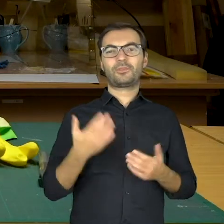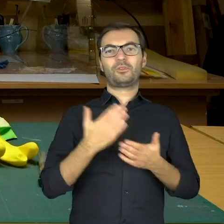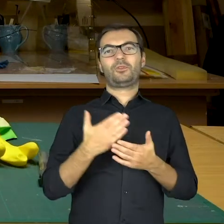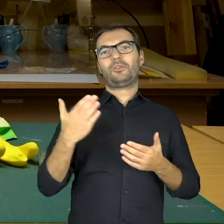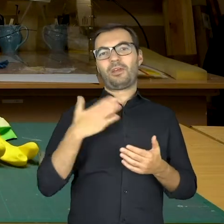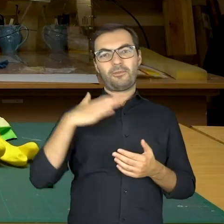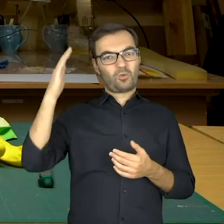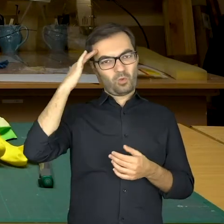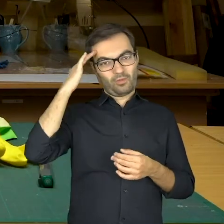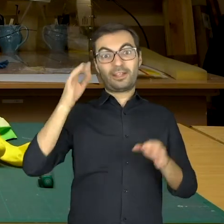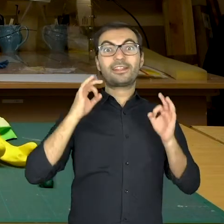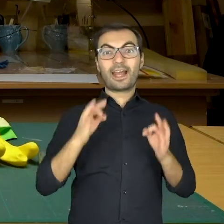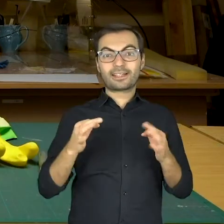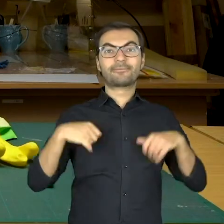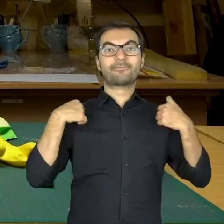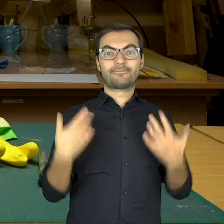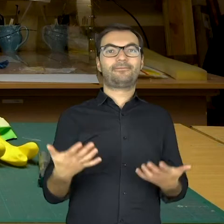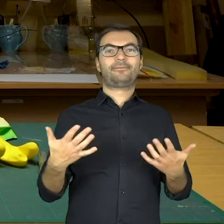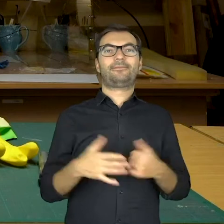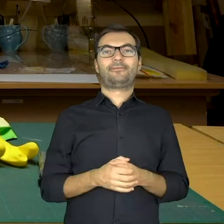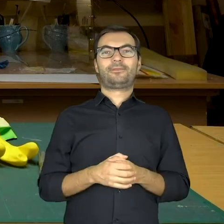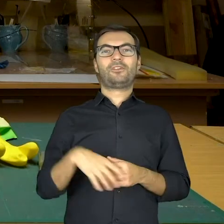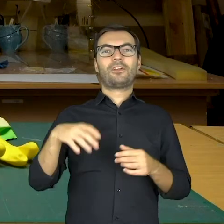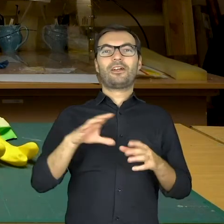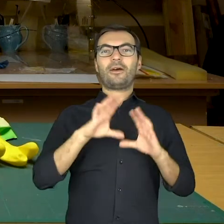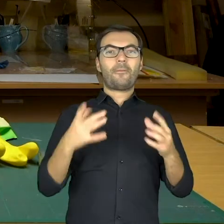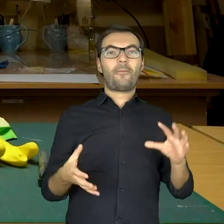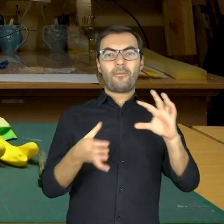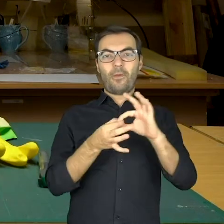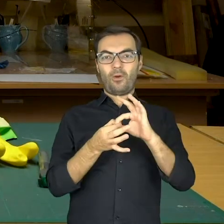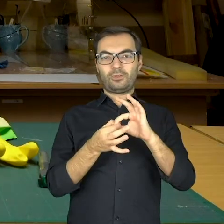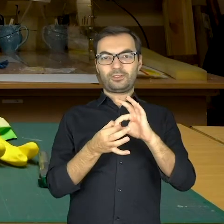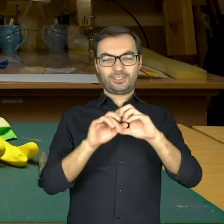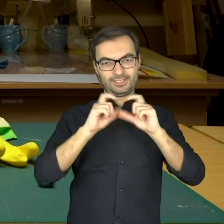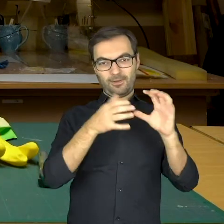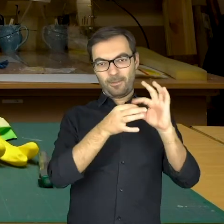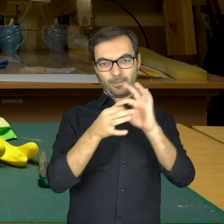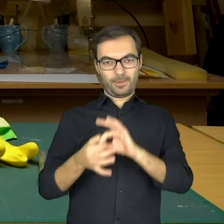we have a head and now it's time to put our puppet together